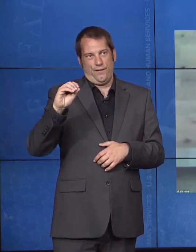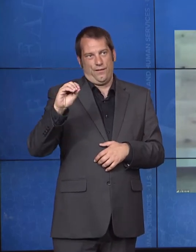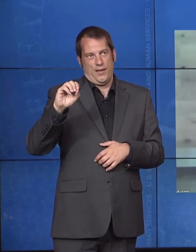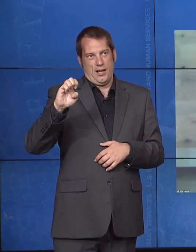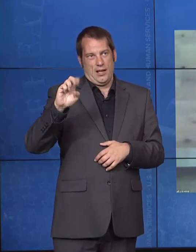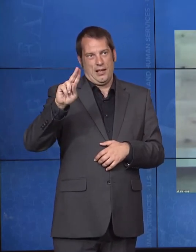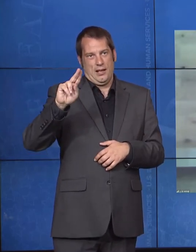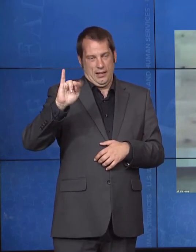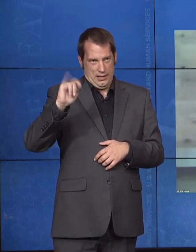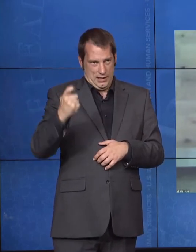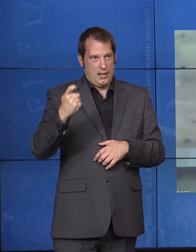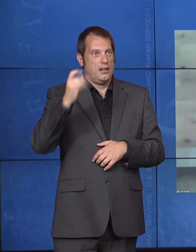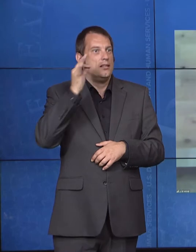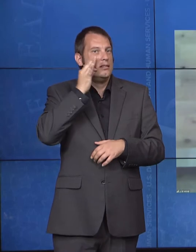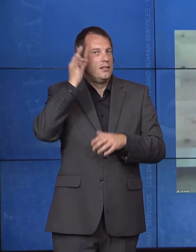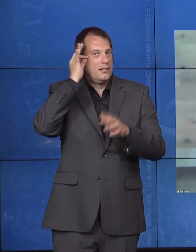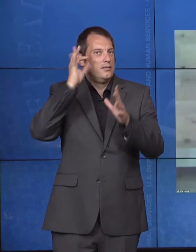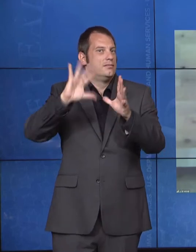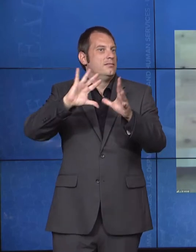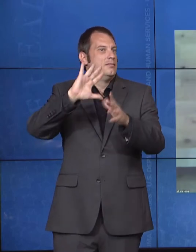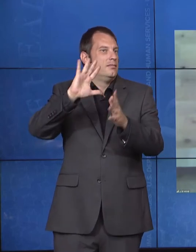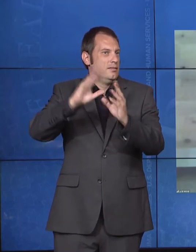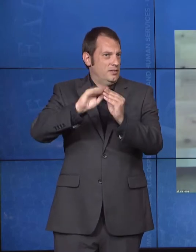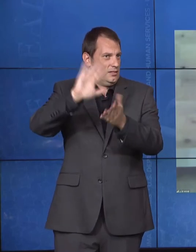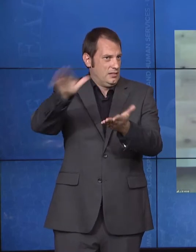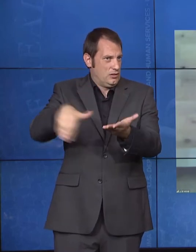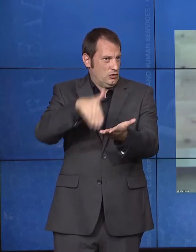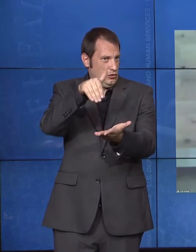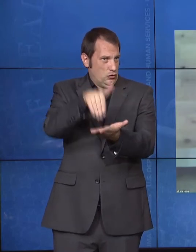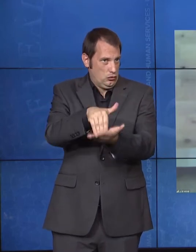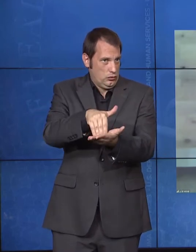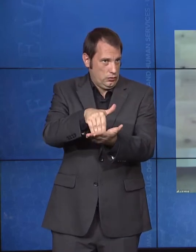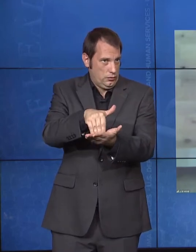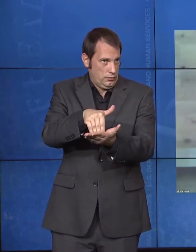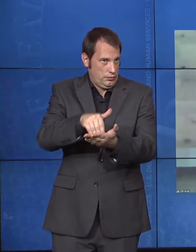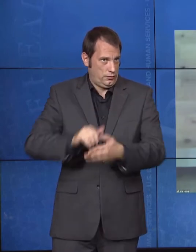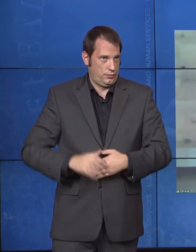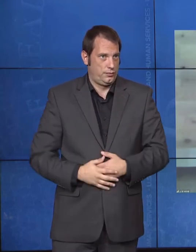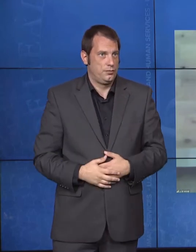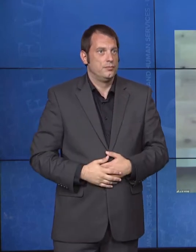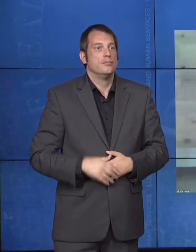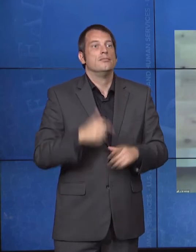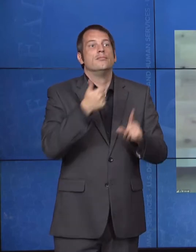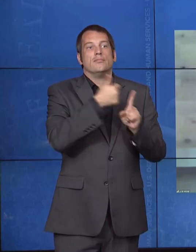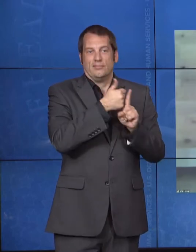Calder Lynch has served as the deputy administrator and director of the centers for Medicaid and